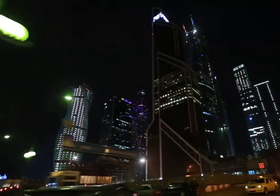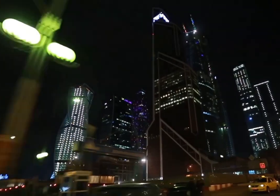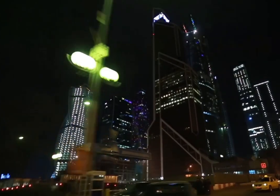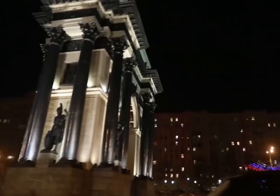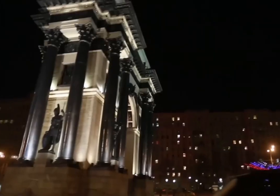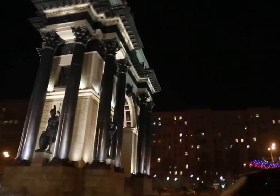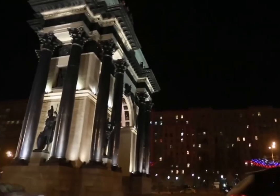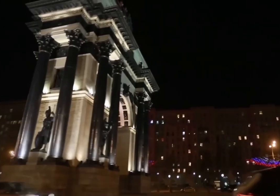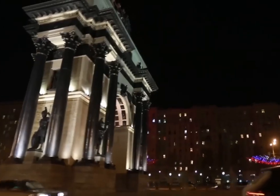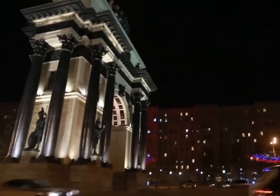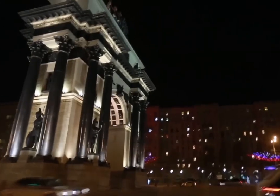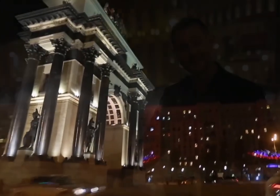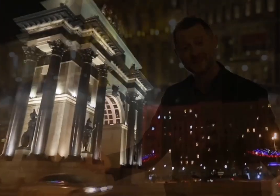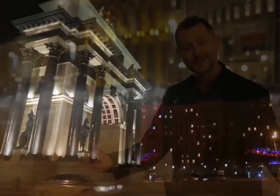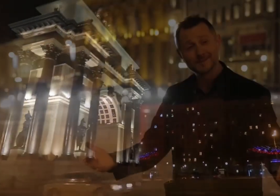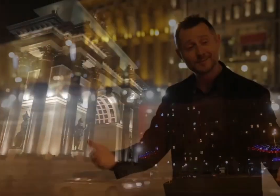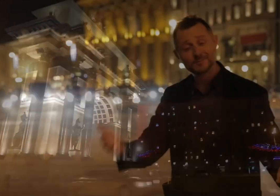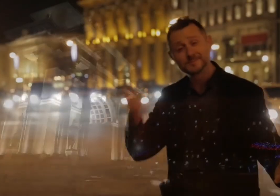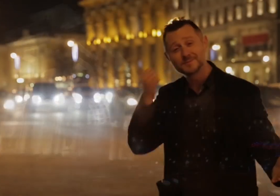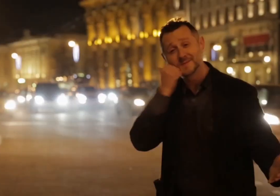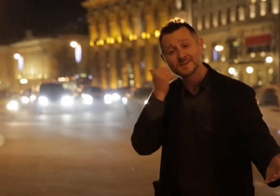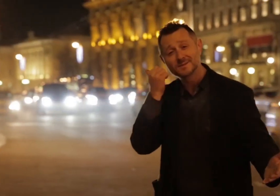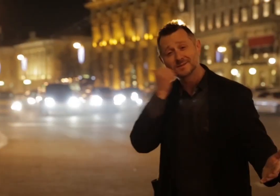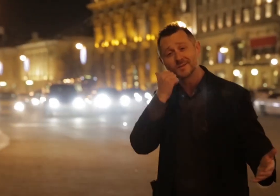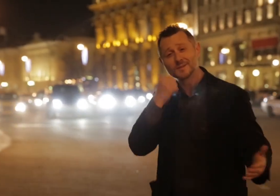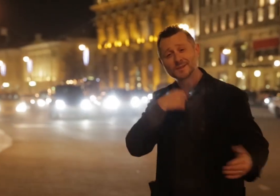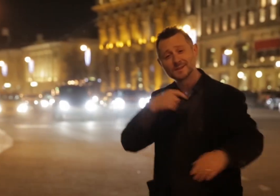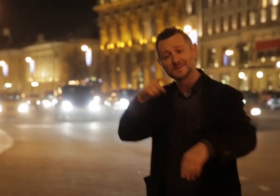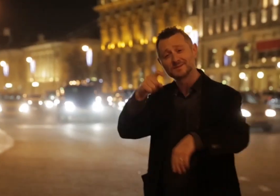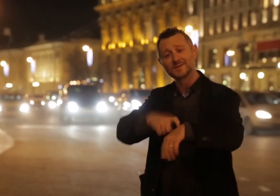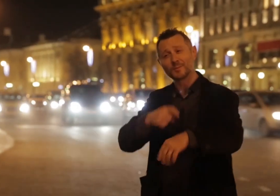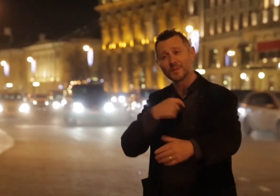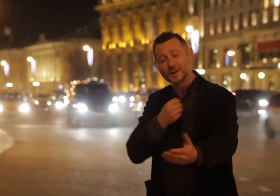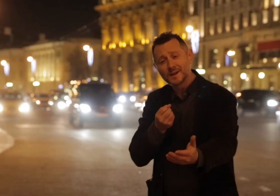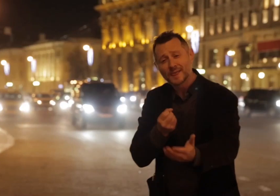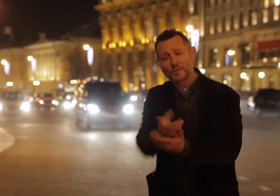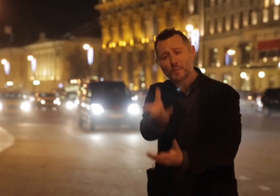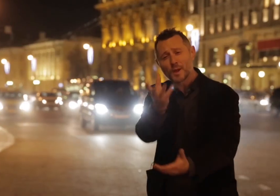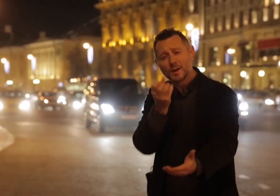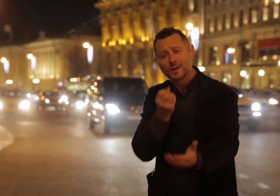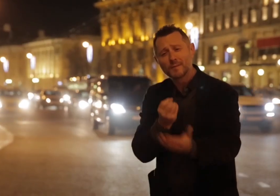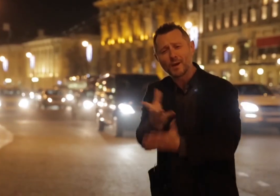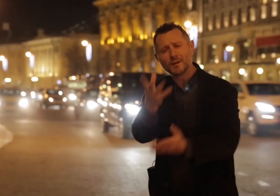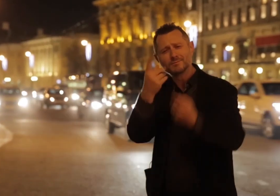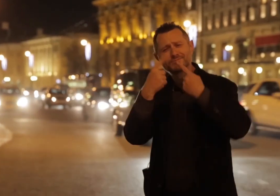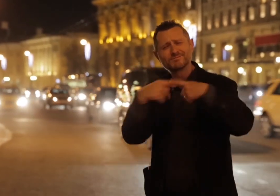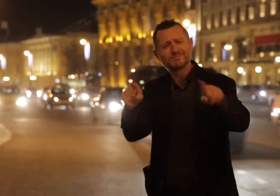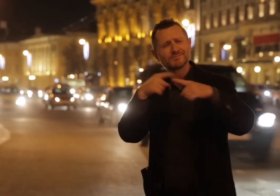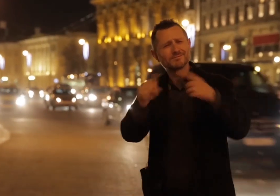(Triumphal Arch) Moscow—this time, I’ve gathered and given you a